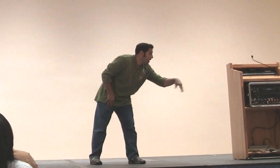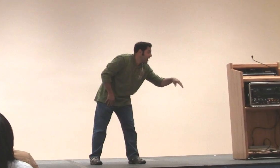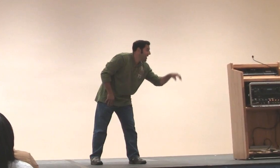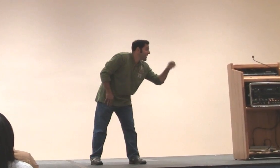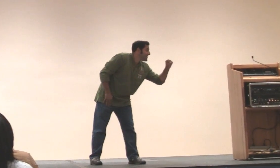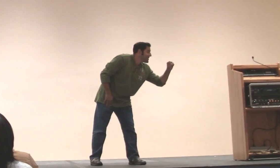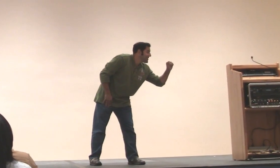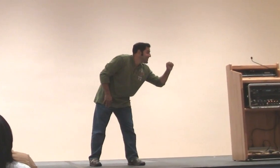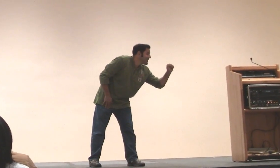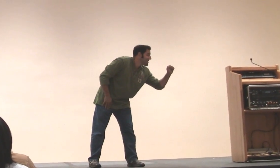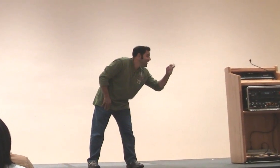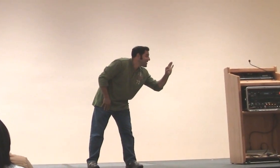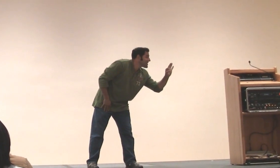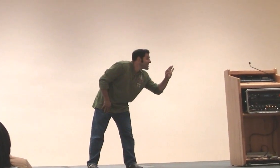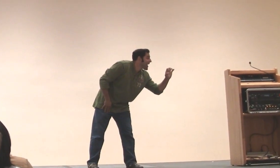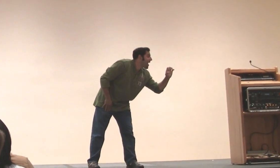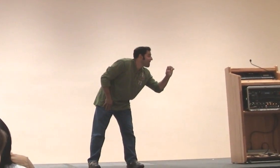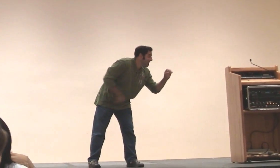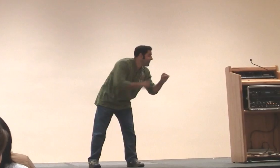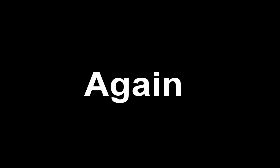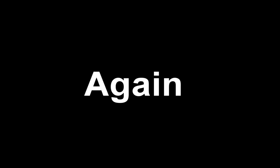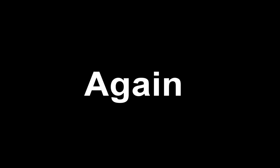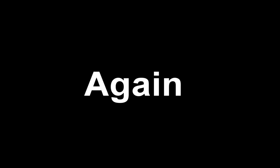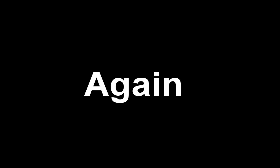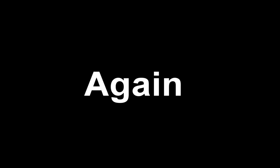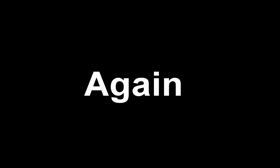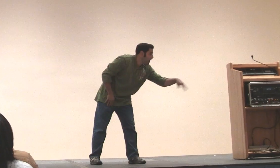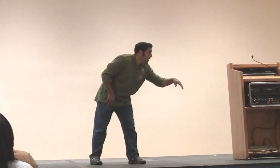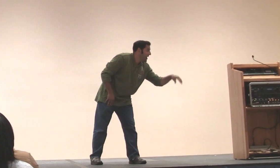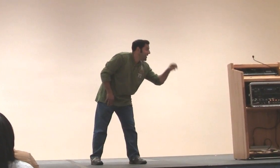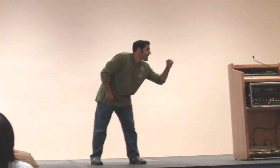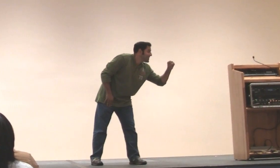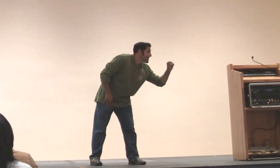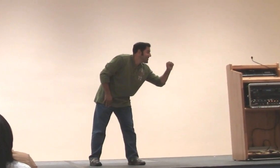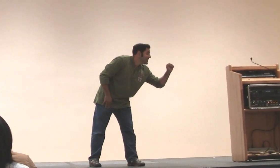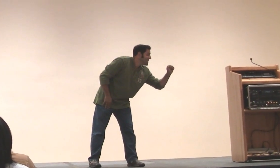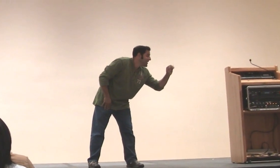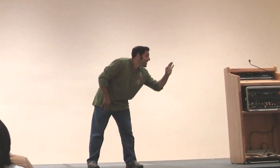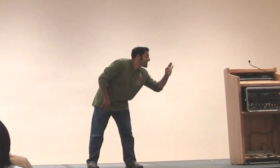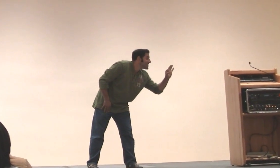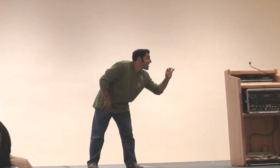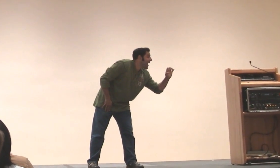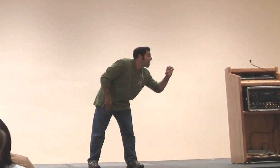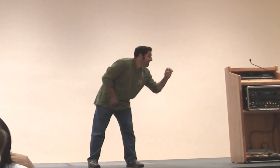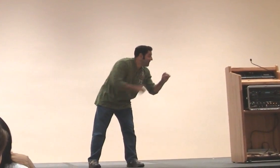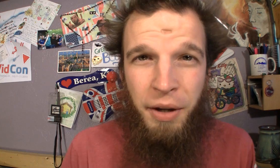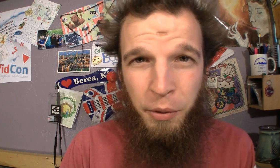fs-SAFE